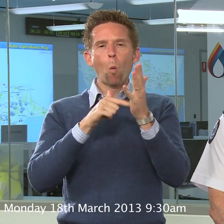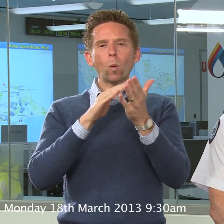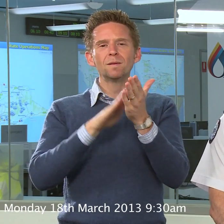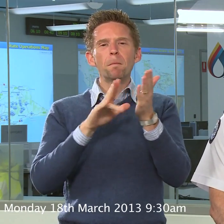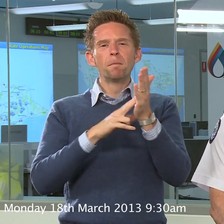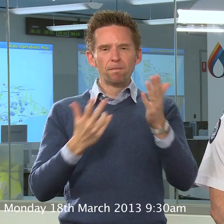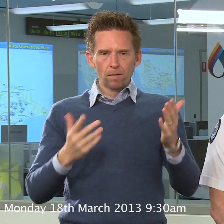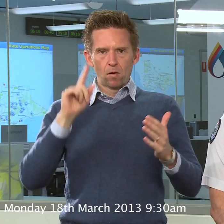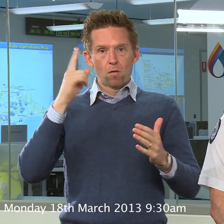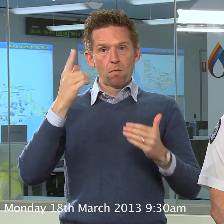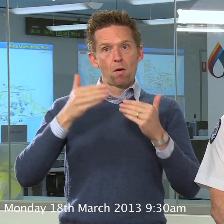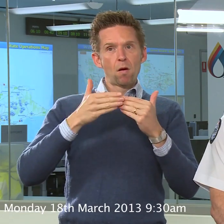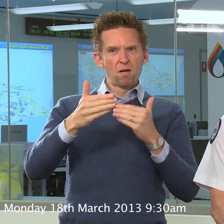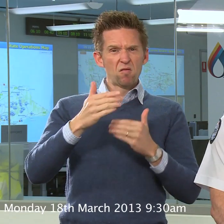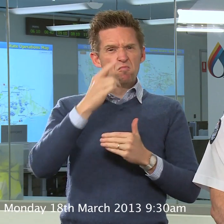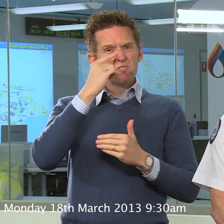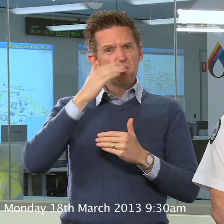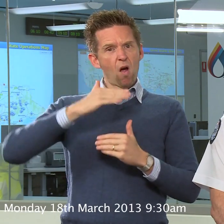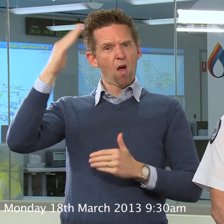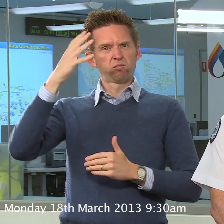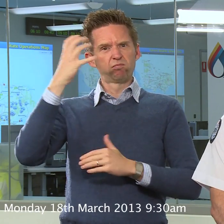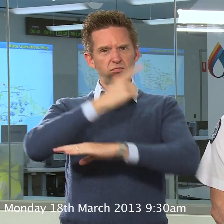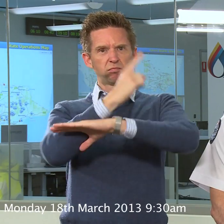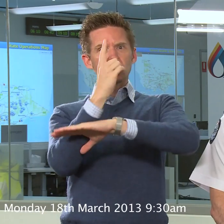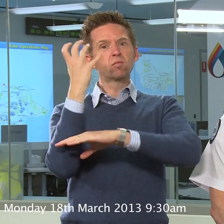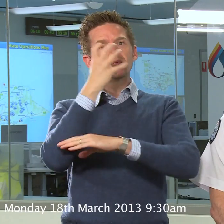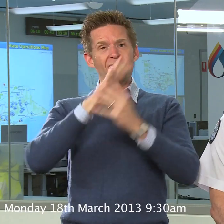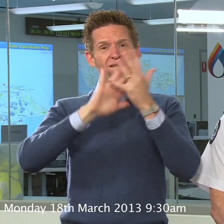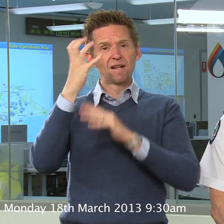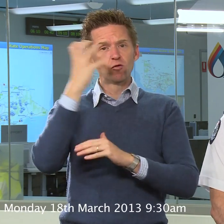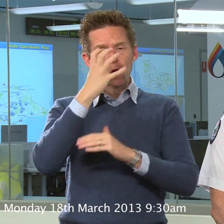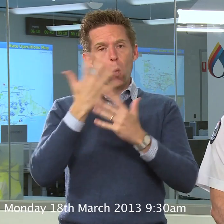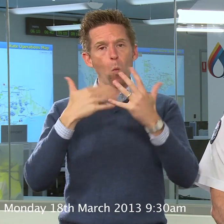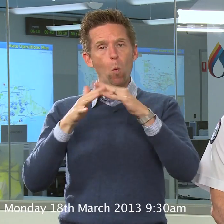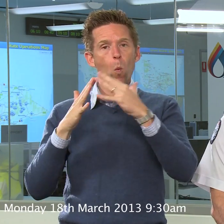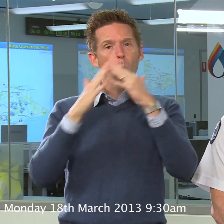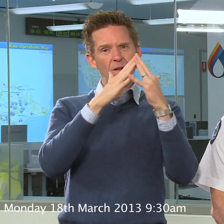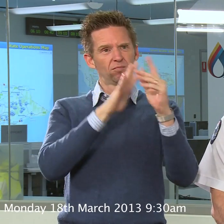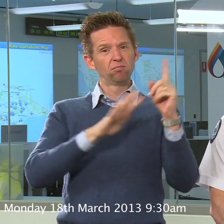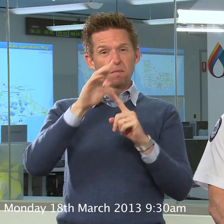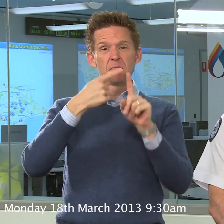of very high to severe fire danger in the western side and central parts of Victoria.